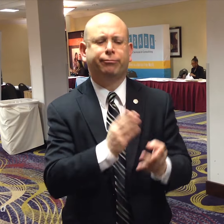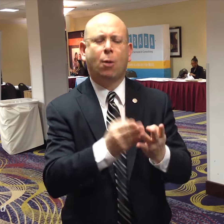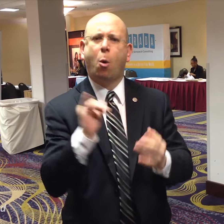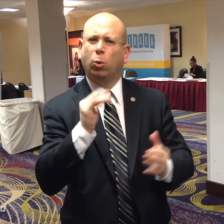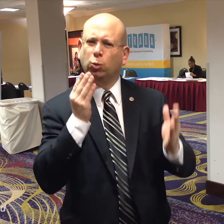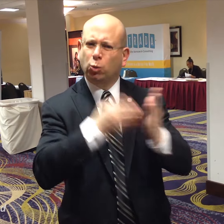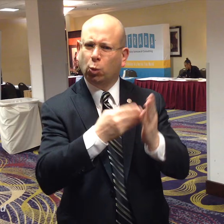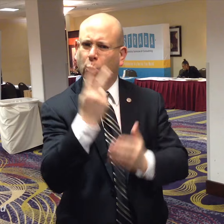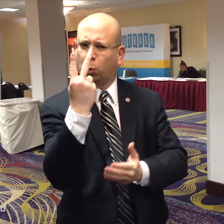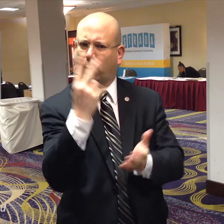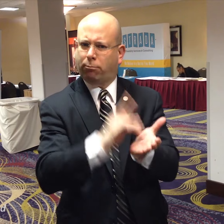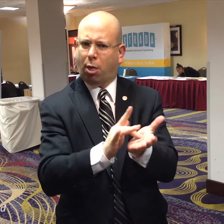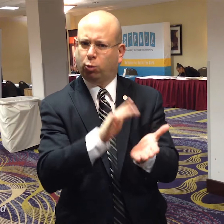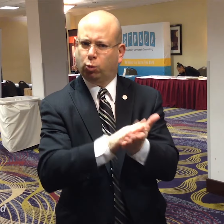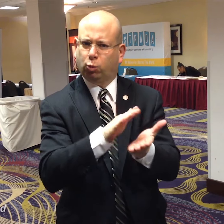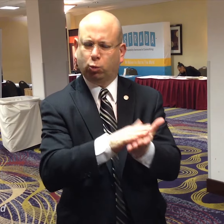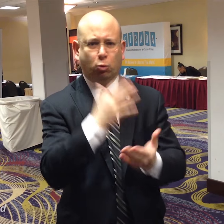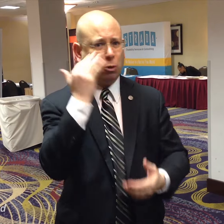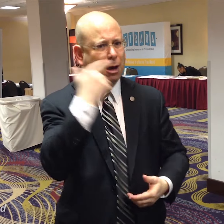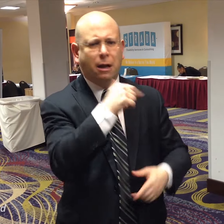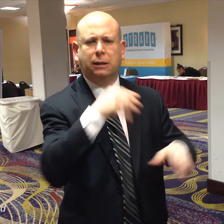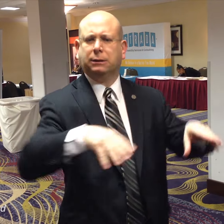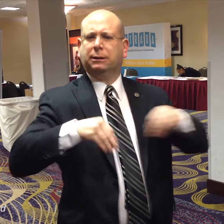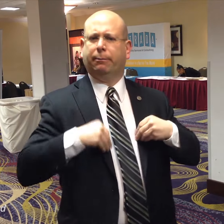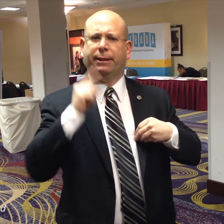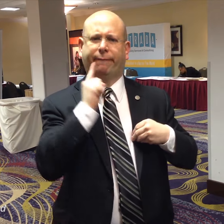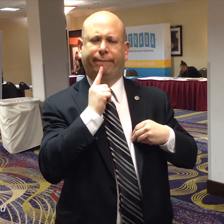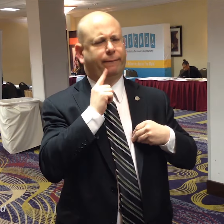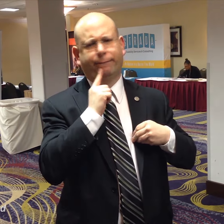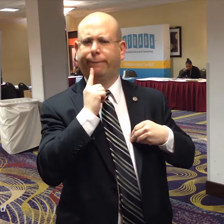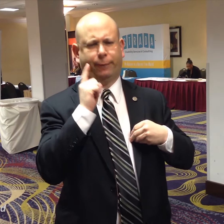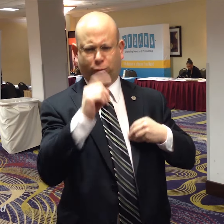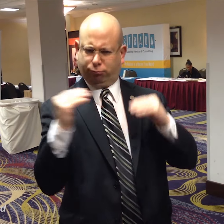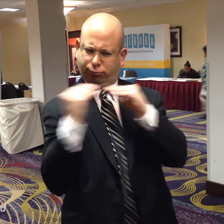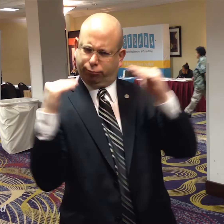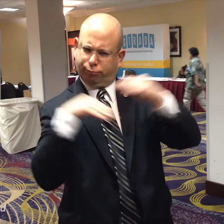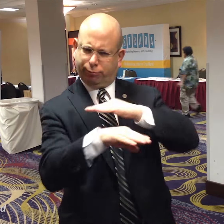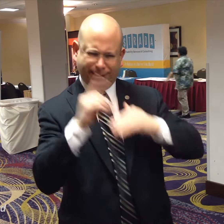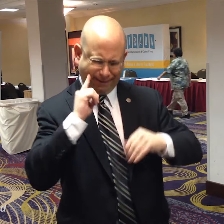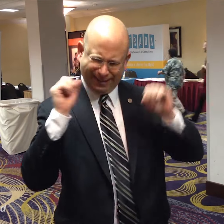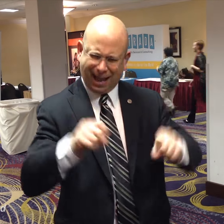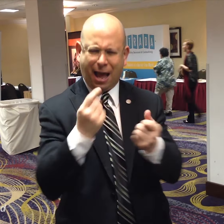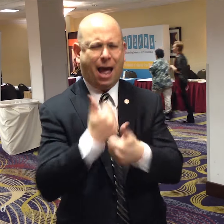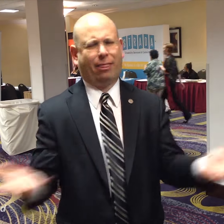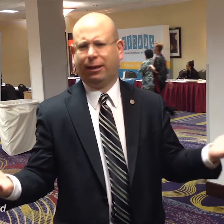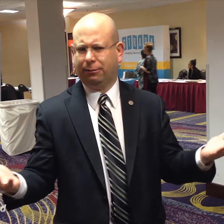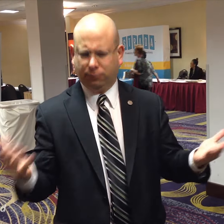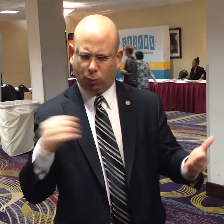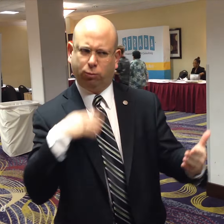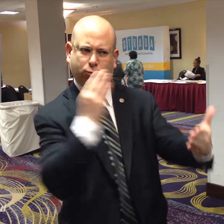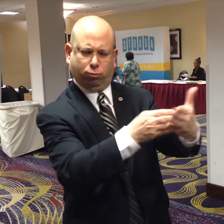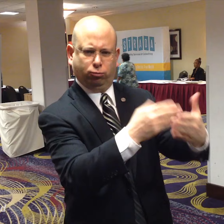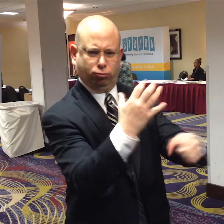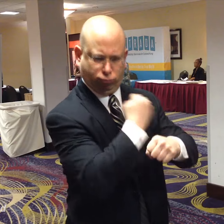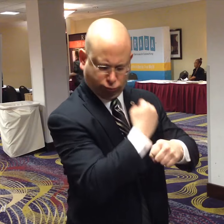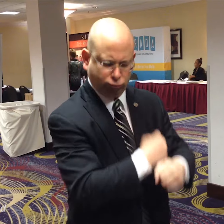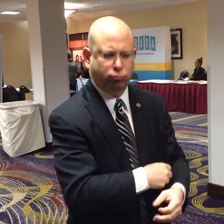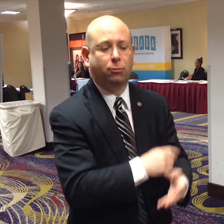the NAD sued two medical schools for not accepting deaf and hard of hearing students into their program which is absurd because deaf and hard of hearing people can do anything